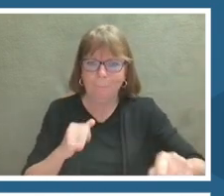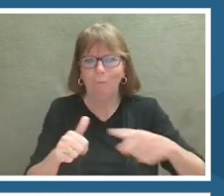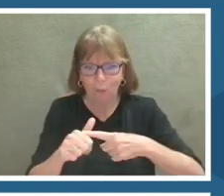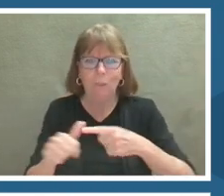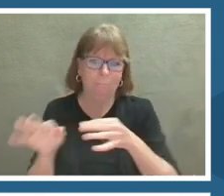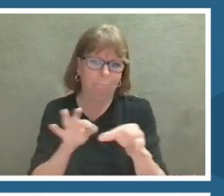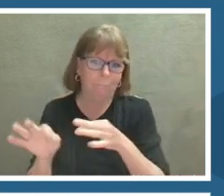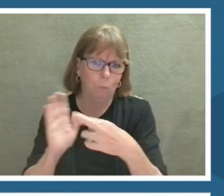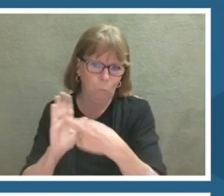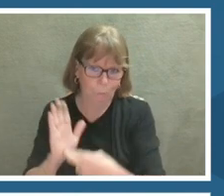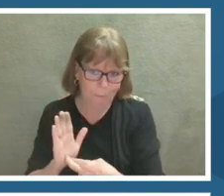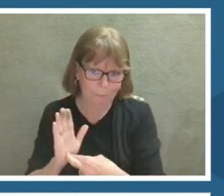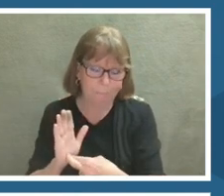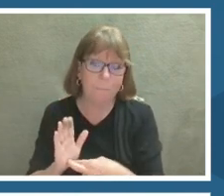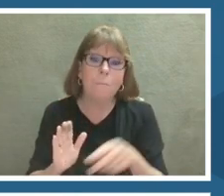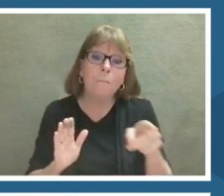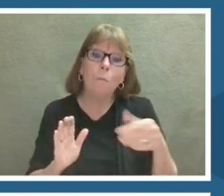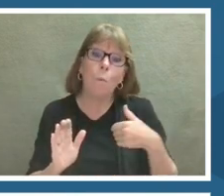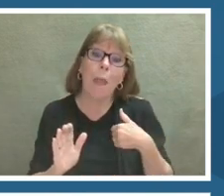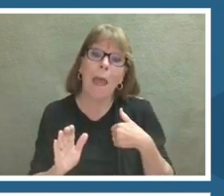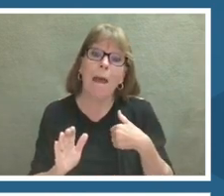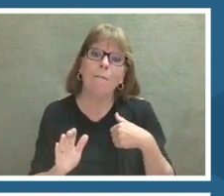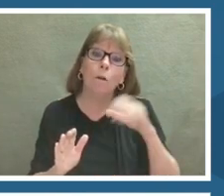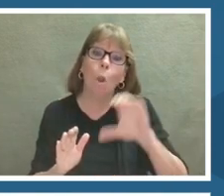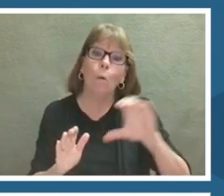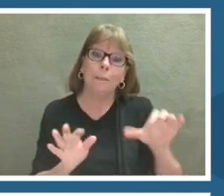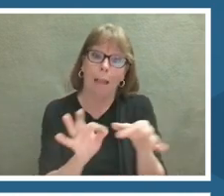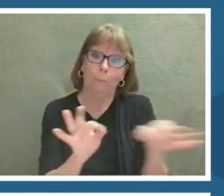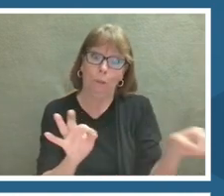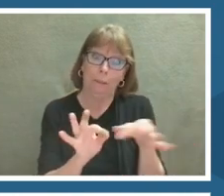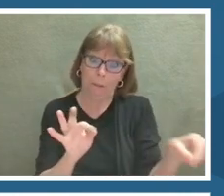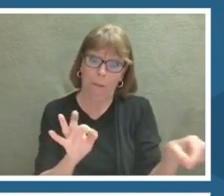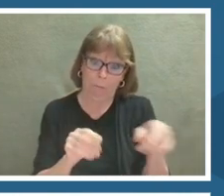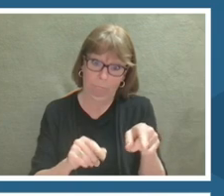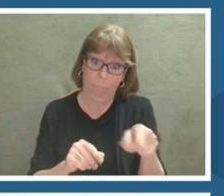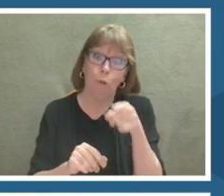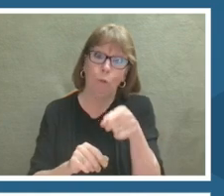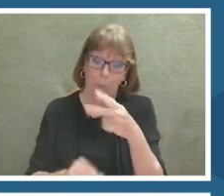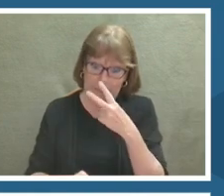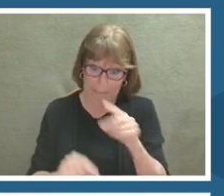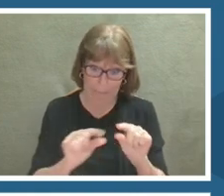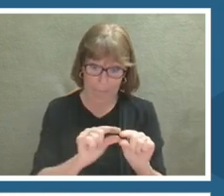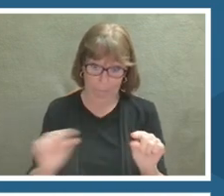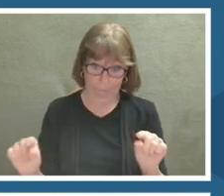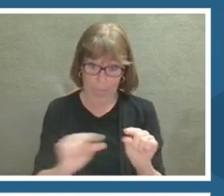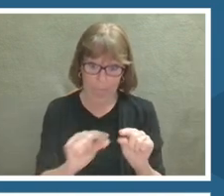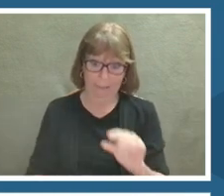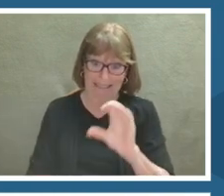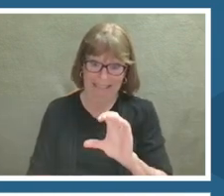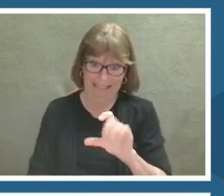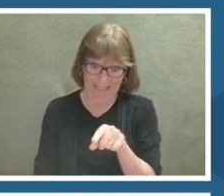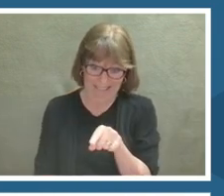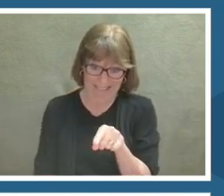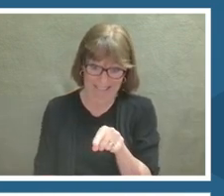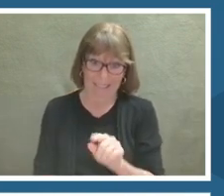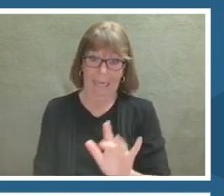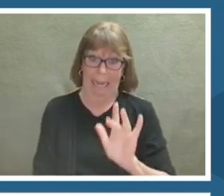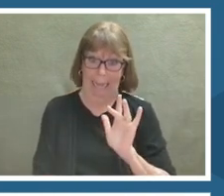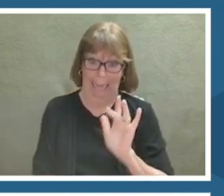Live closed captioning is available by clicking on the -- the CC button on the bottom of your screen.